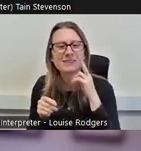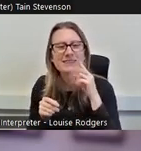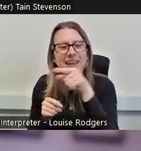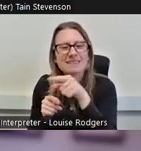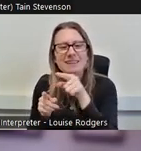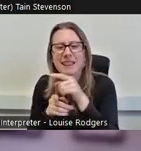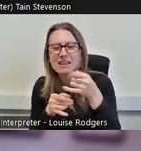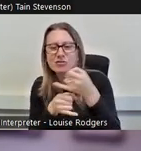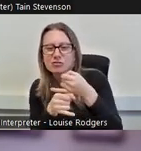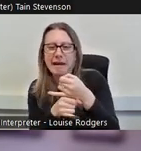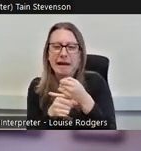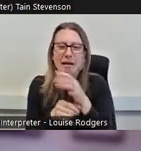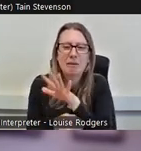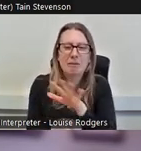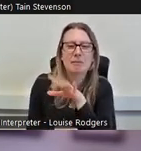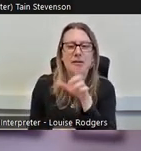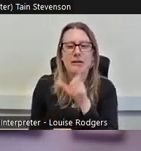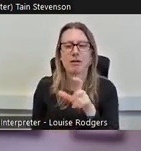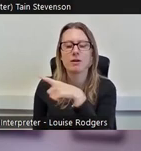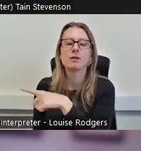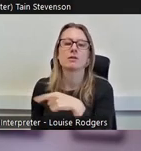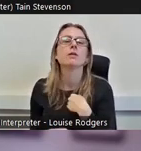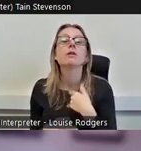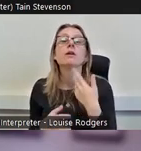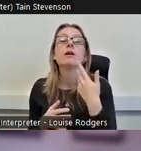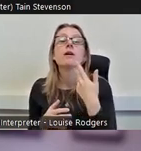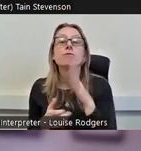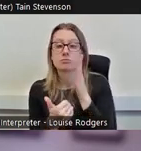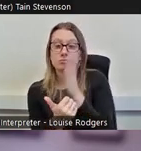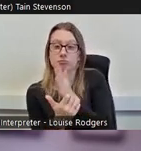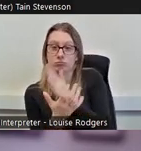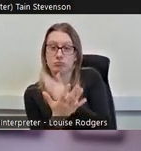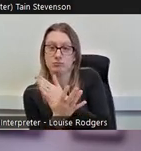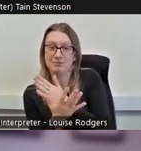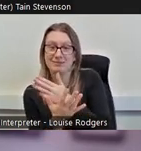If you look at volunteers coming from quintile 1, 19% are high intensity